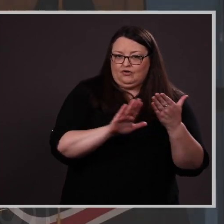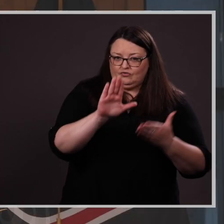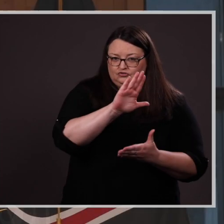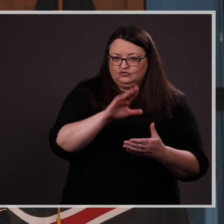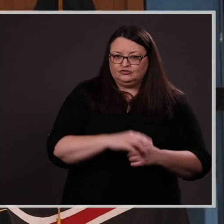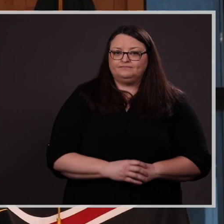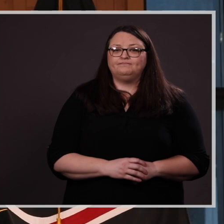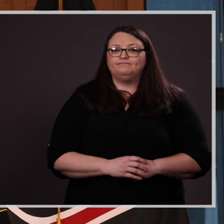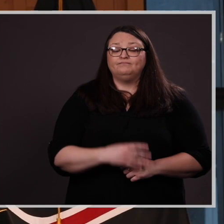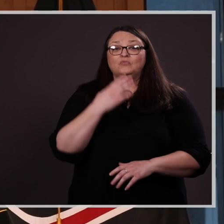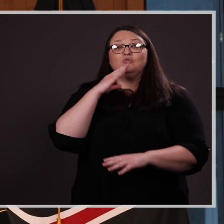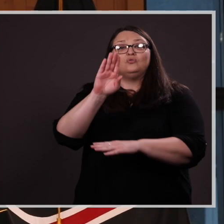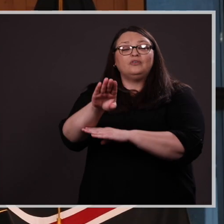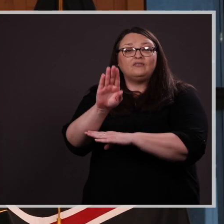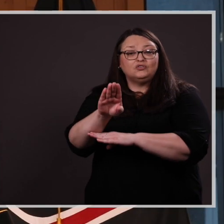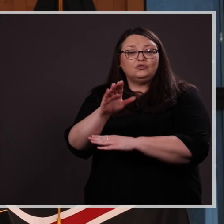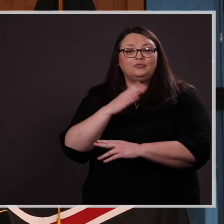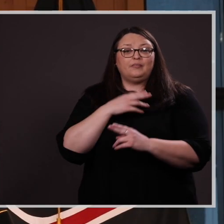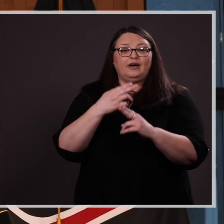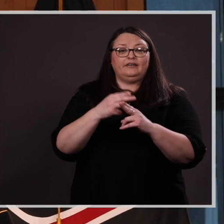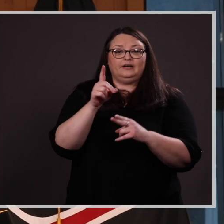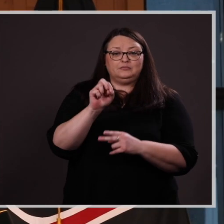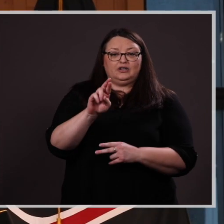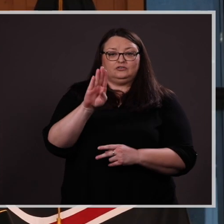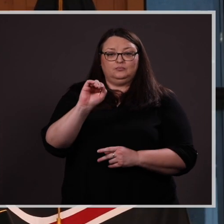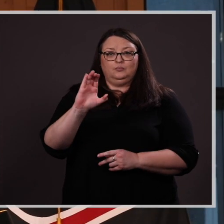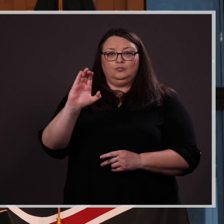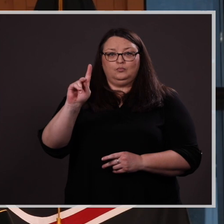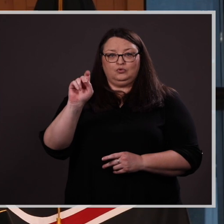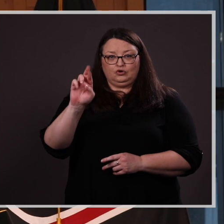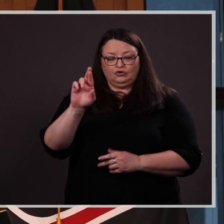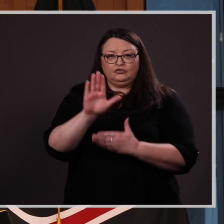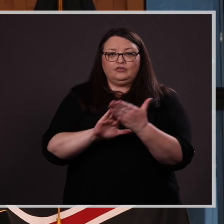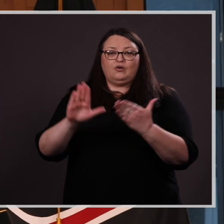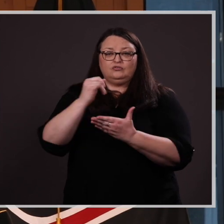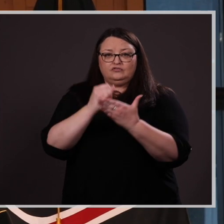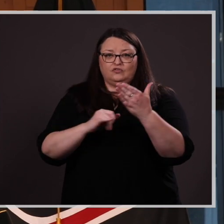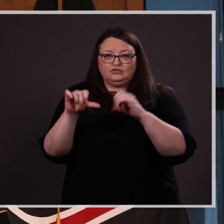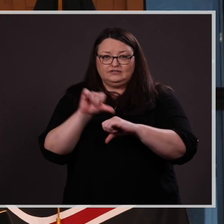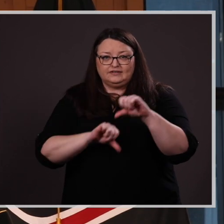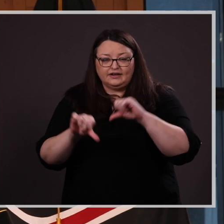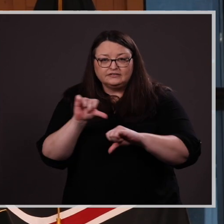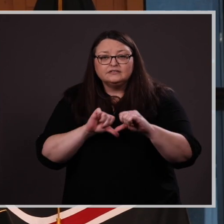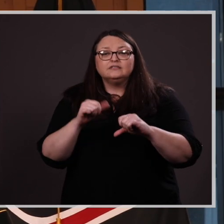Good afternoon, my name is Dr. David Boocker from the College of Arts & Sciences. I am